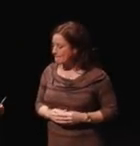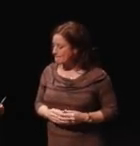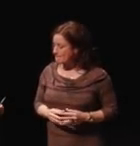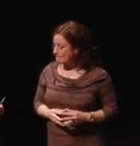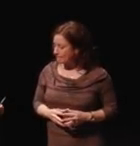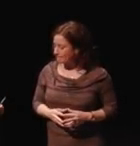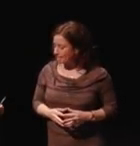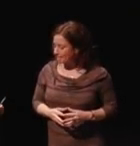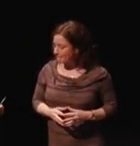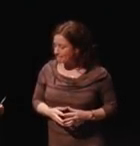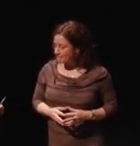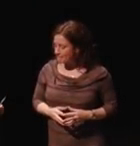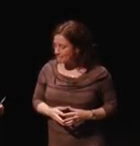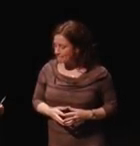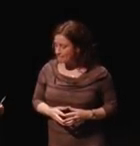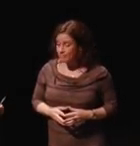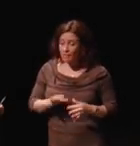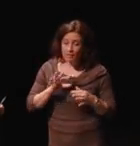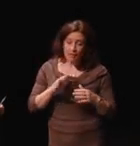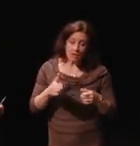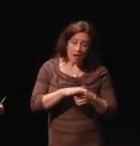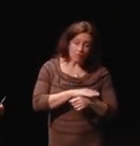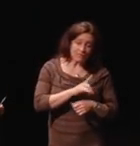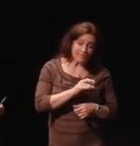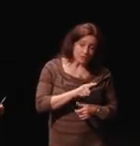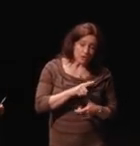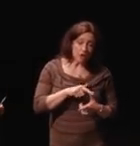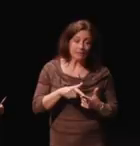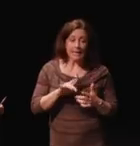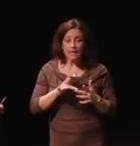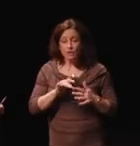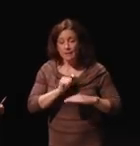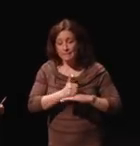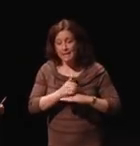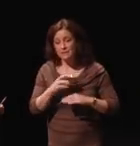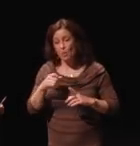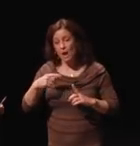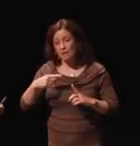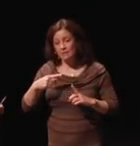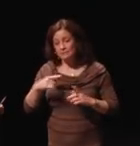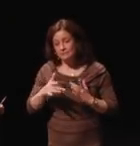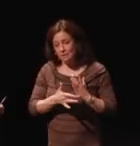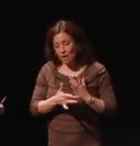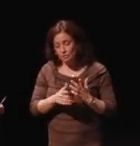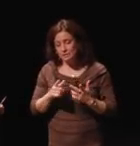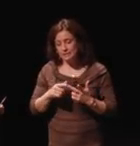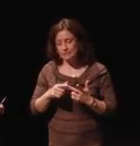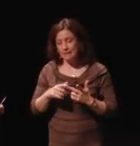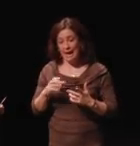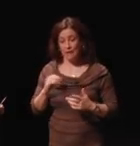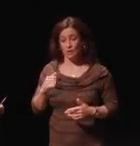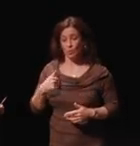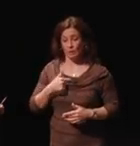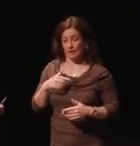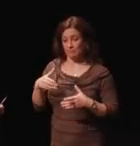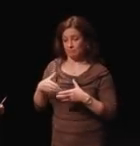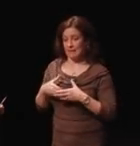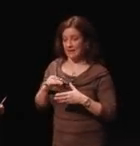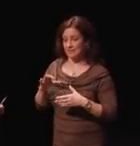So, it covers digital Internet based on wireless technologies and we at the FCC, I joined the FCC in 2010